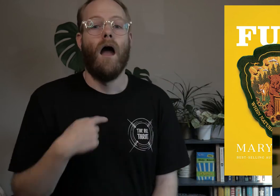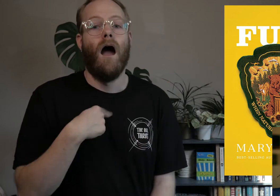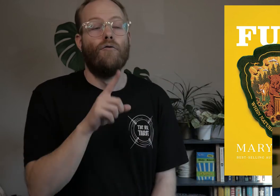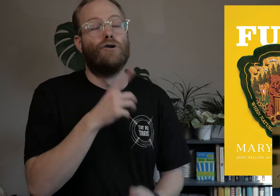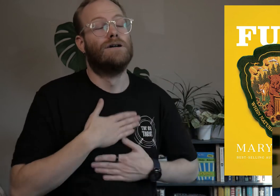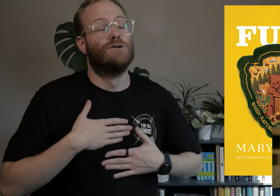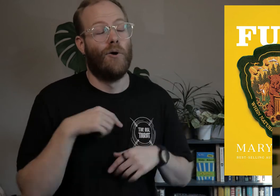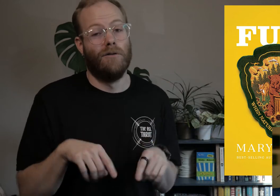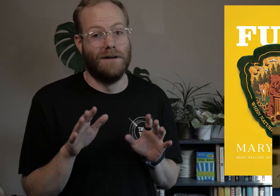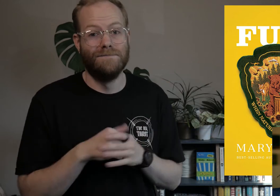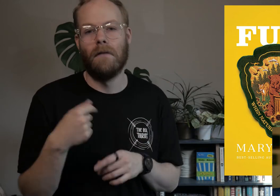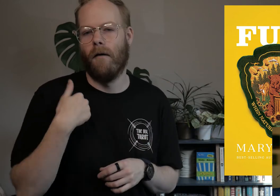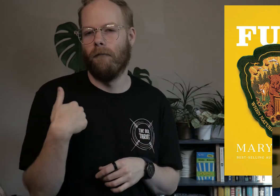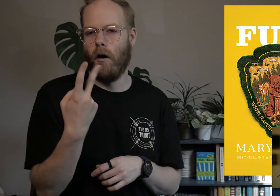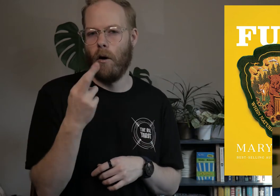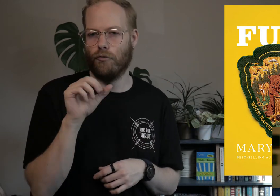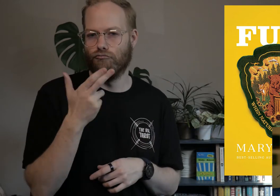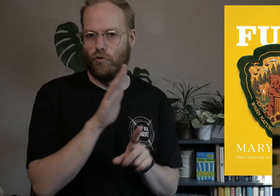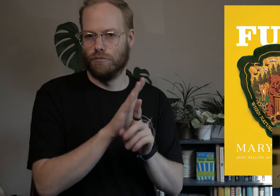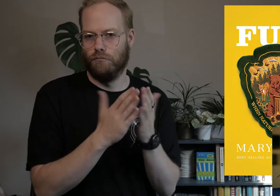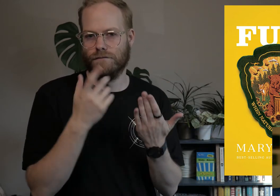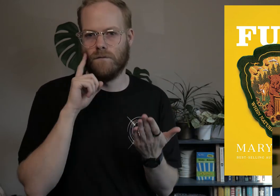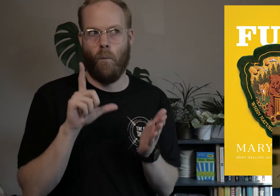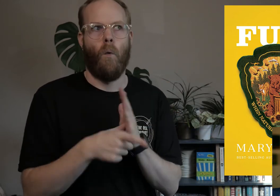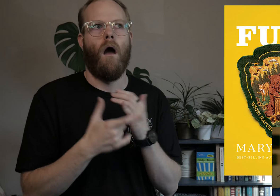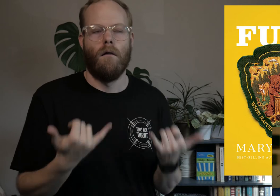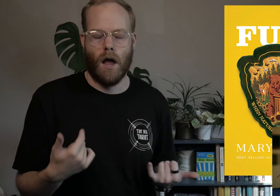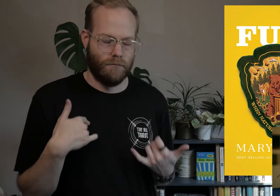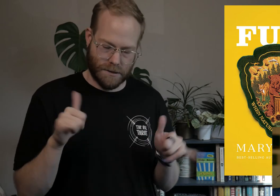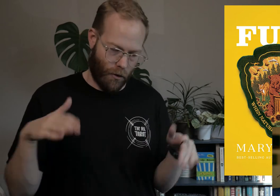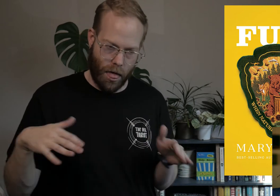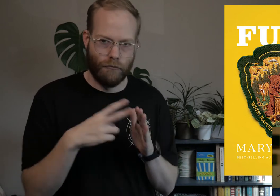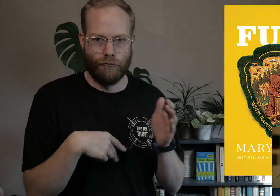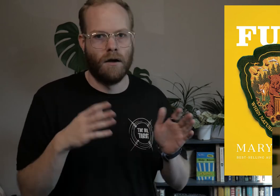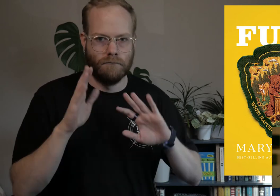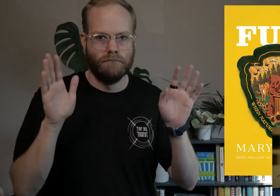I really enjoyed this. I’ve had a couple of Roach’s books for a while now, but haven’t gotten around to them yet.